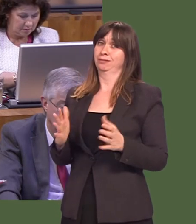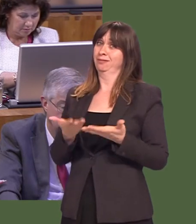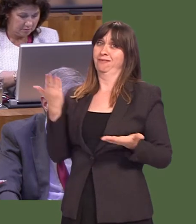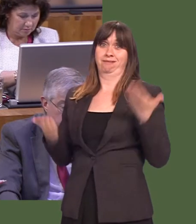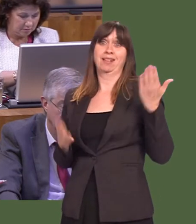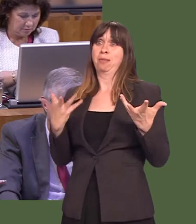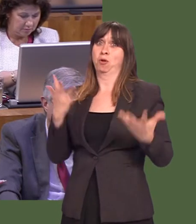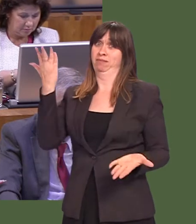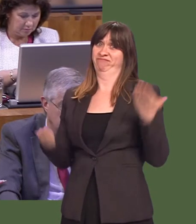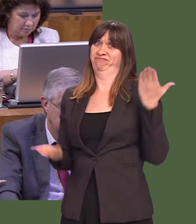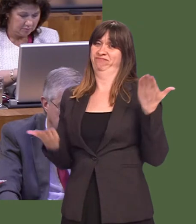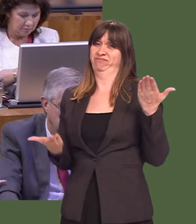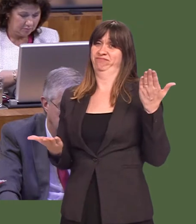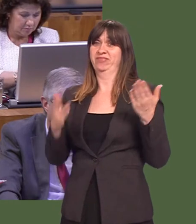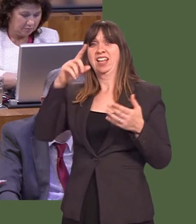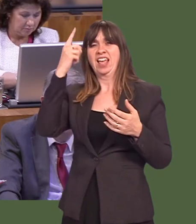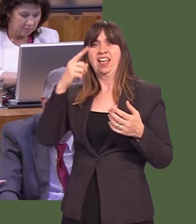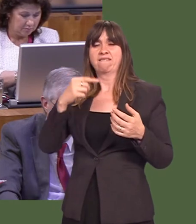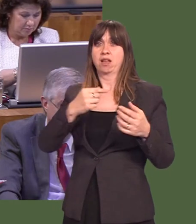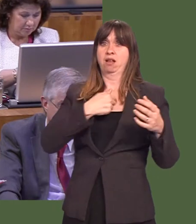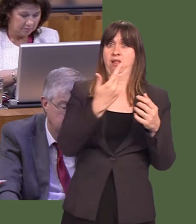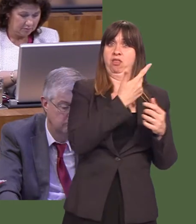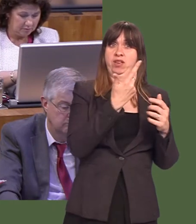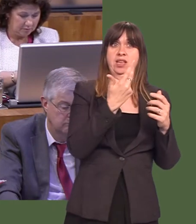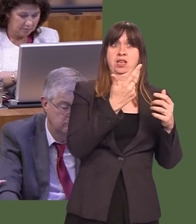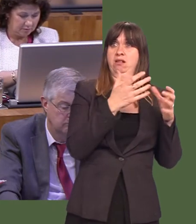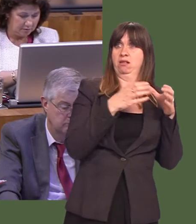now in the JMC dispute resolution process where, if there is a dispute between ourselves